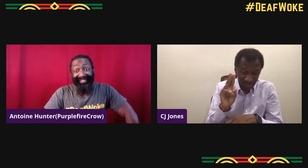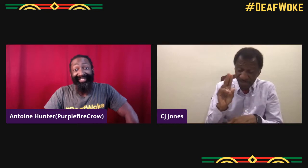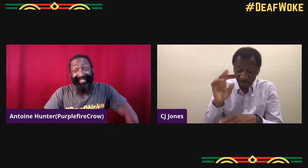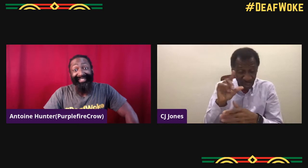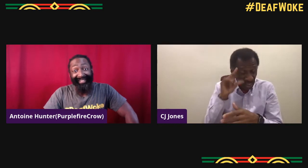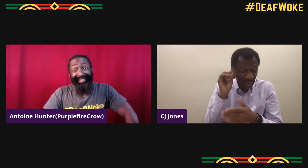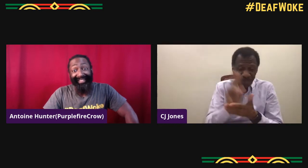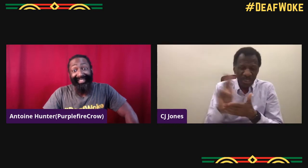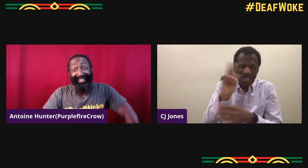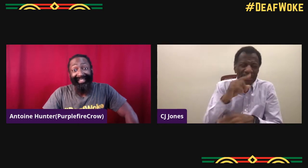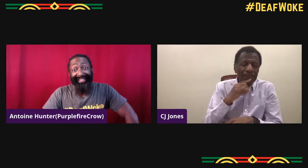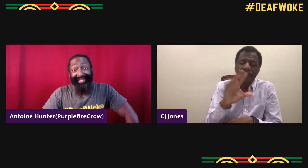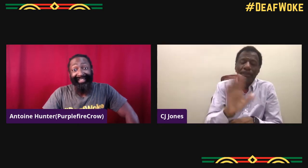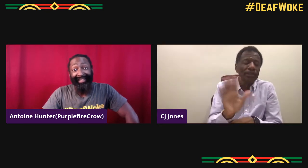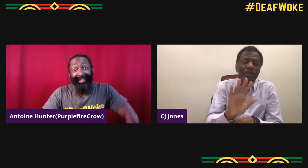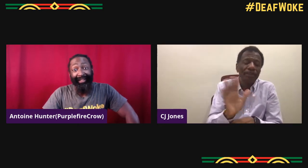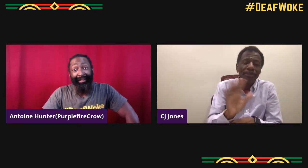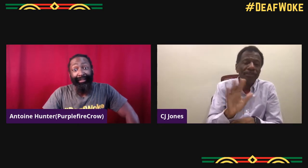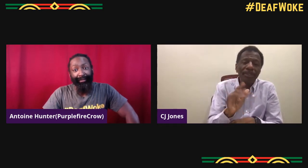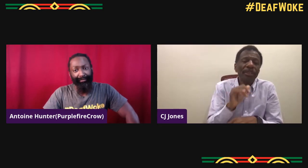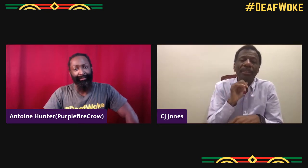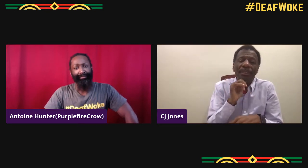and so my parents wanted me to go to Gallaudet University,